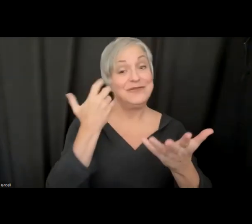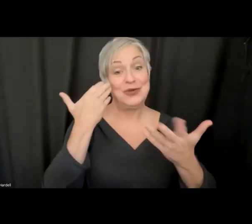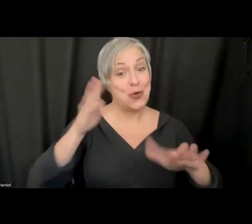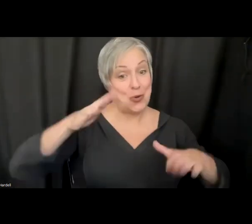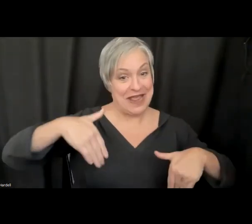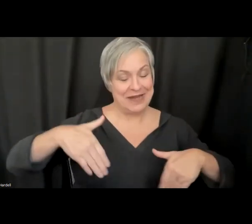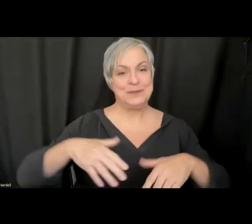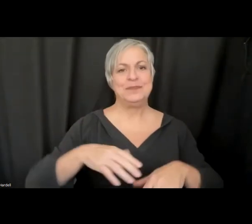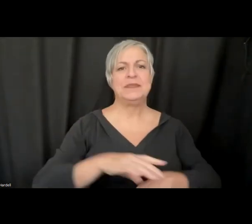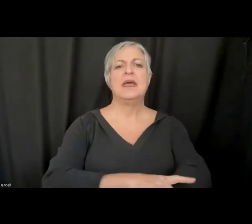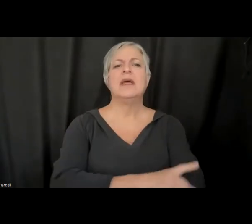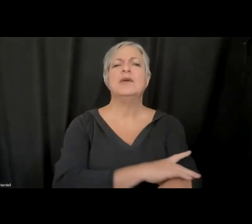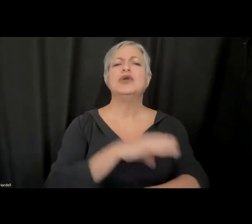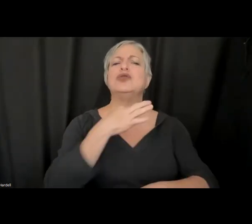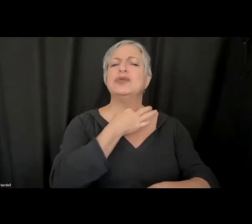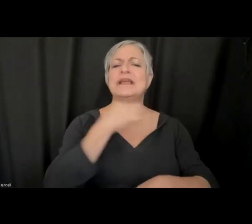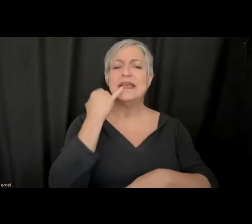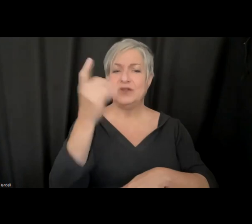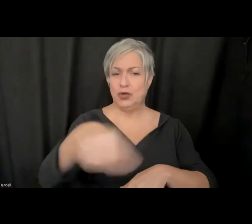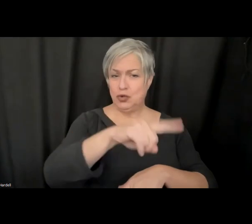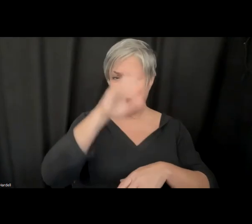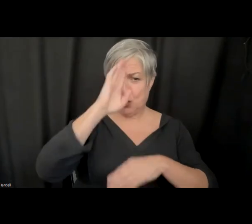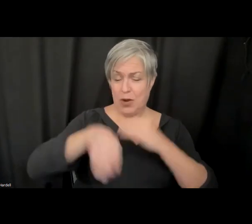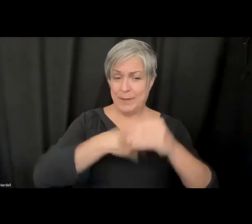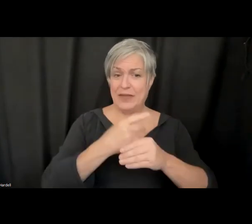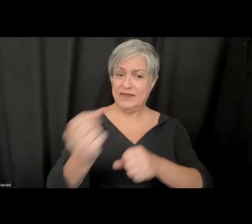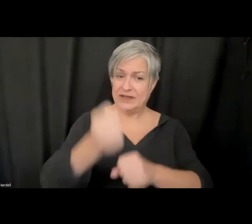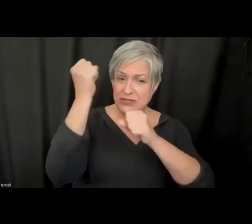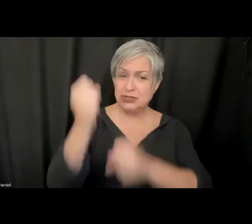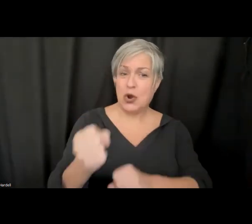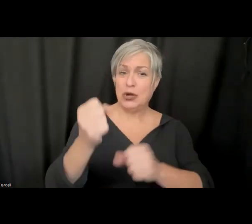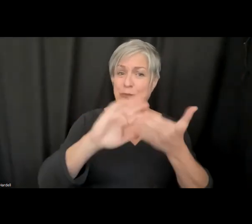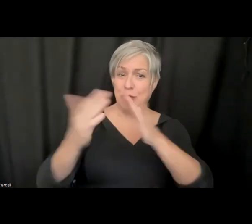Do people here know of the robust community of Deaf folks